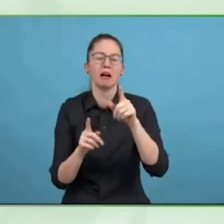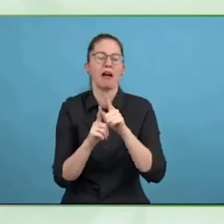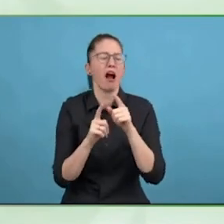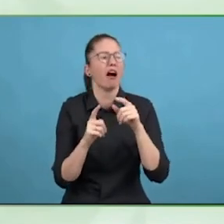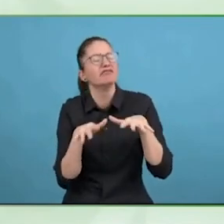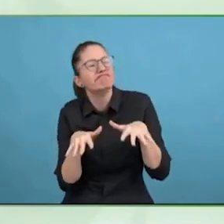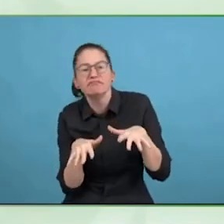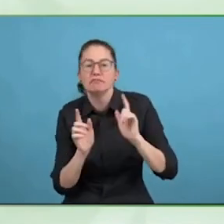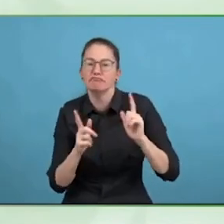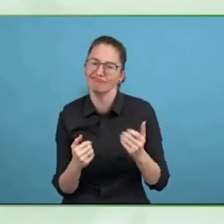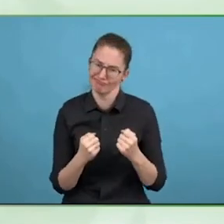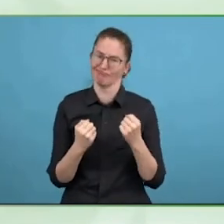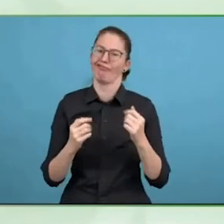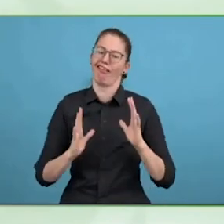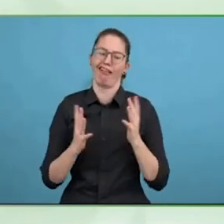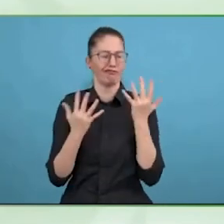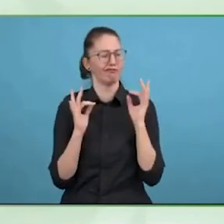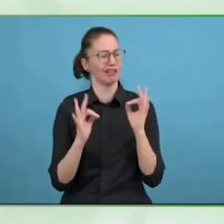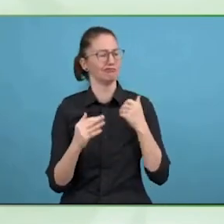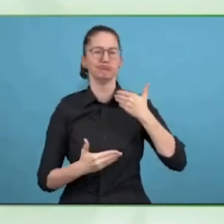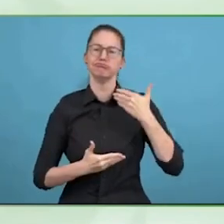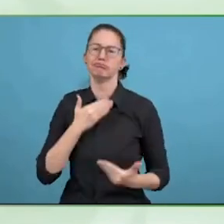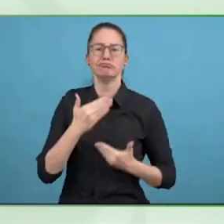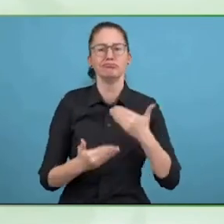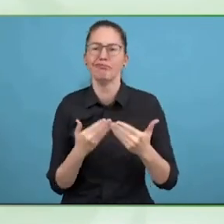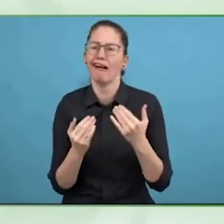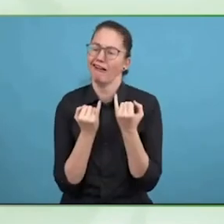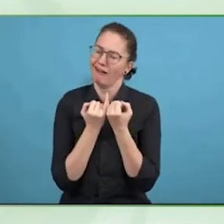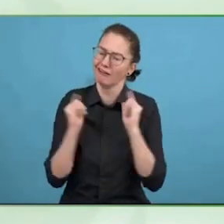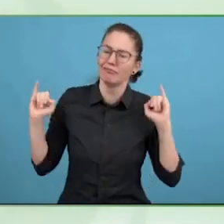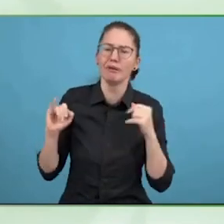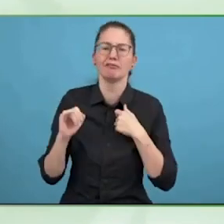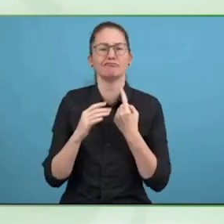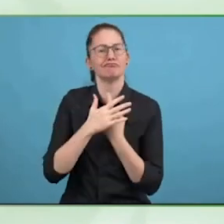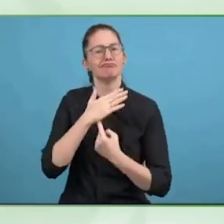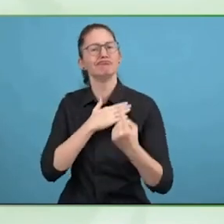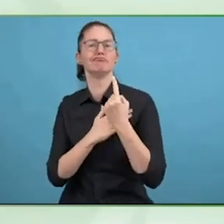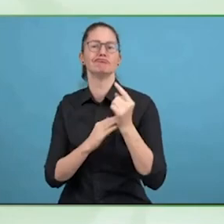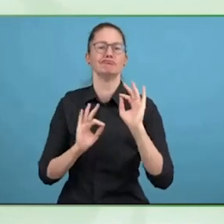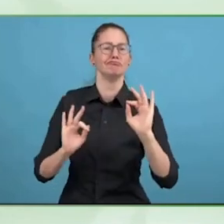Project, because those solutions will need to involve the changing